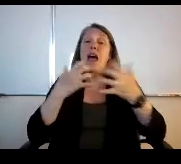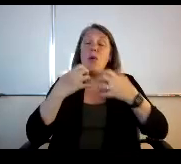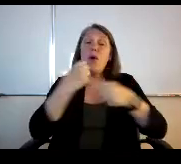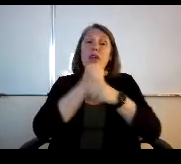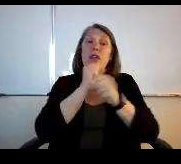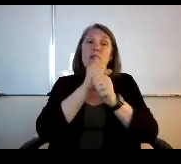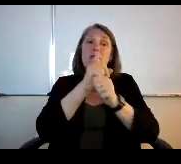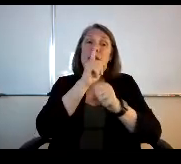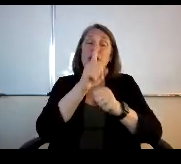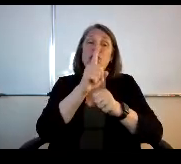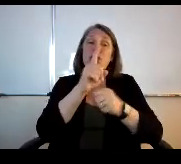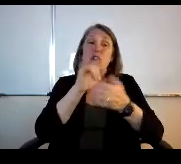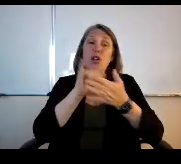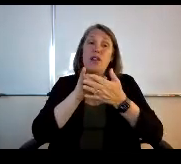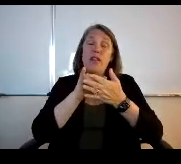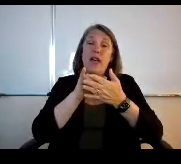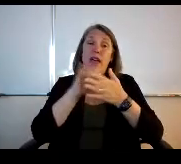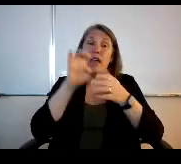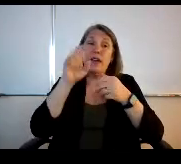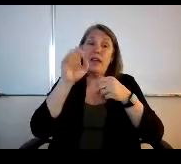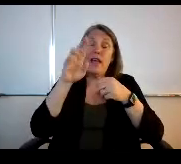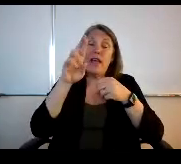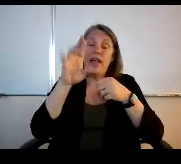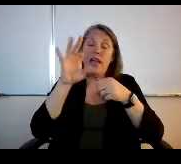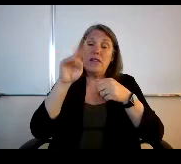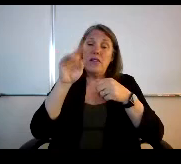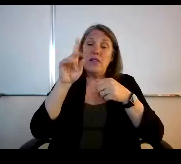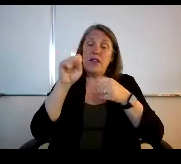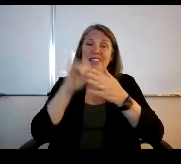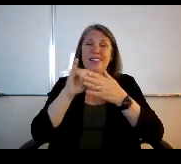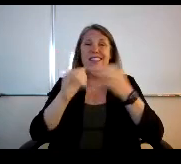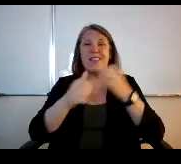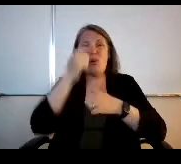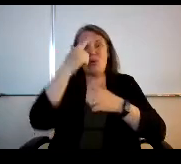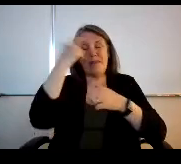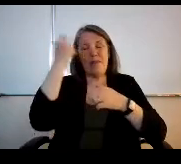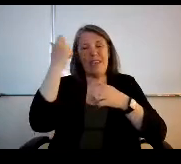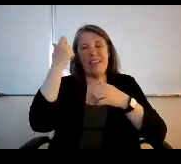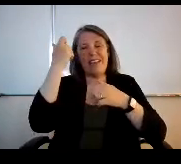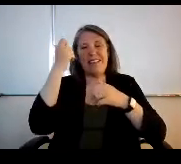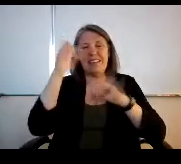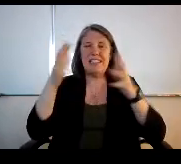and it's mostly because of kind of the buckets going back to the buckets,